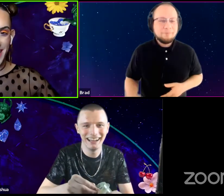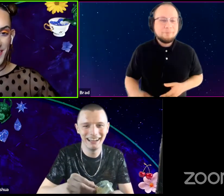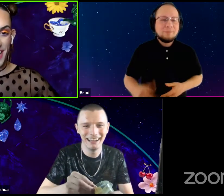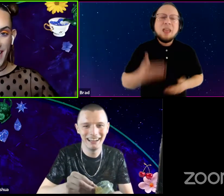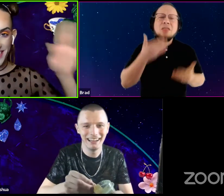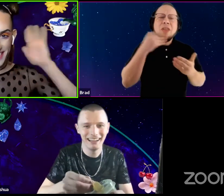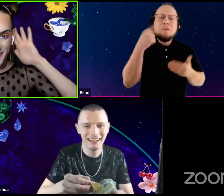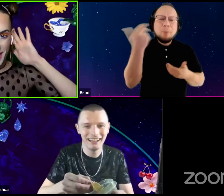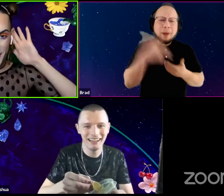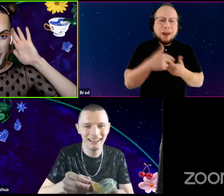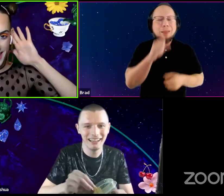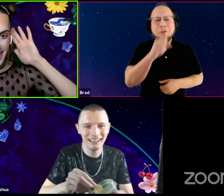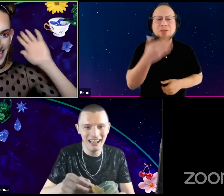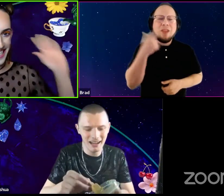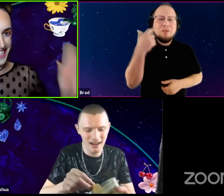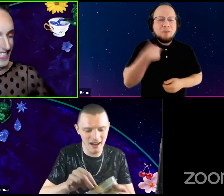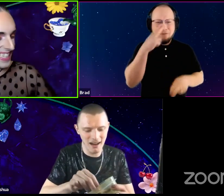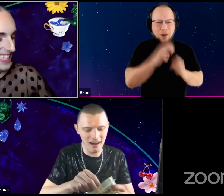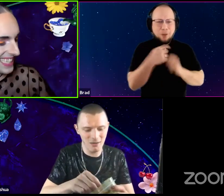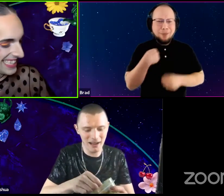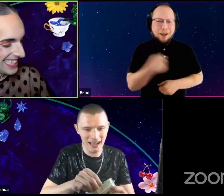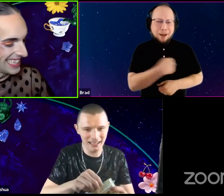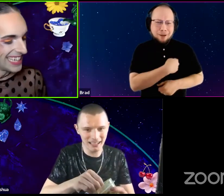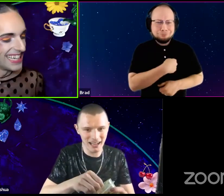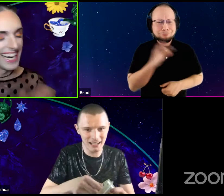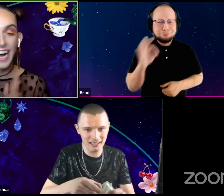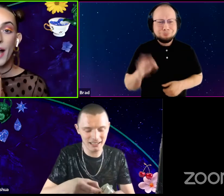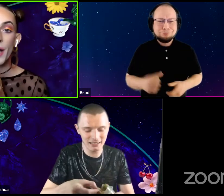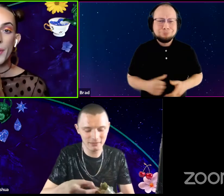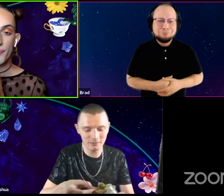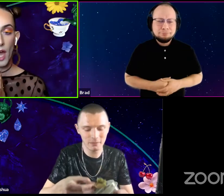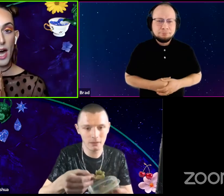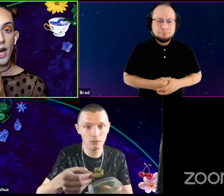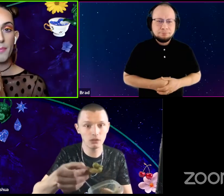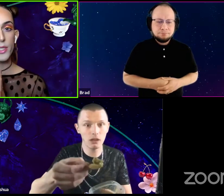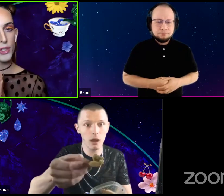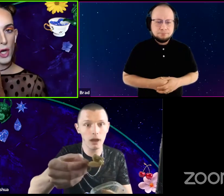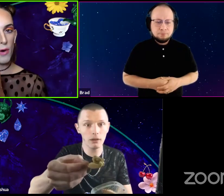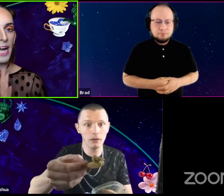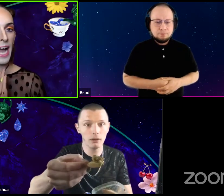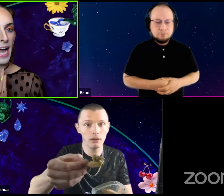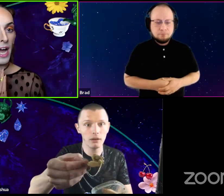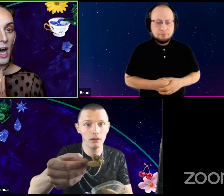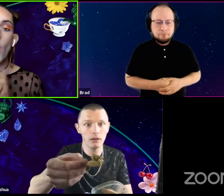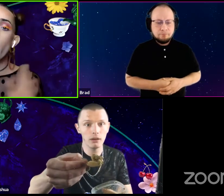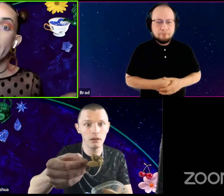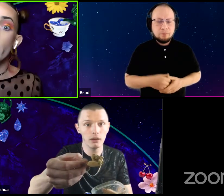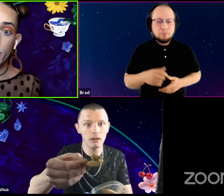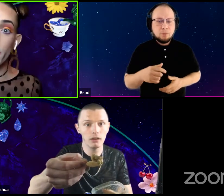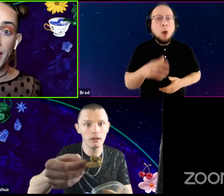Thanks for having this fun with us. Oh my God. Yes. Um. so Would like some I, oh, thank you so much.